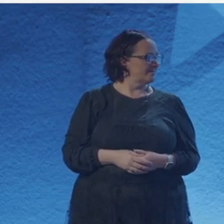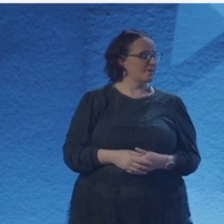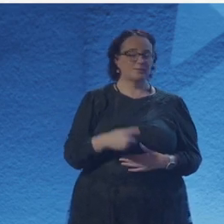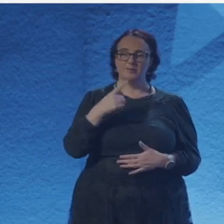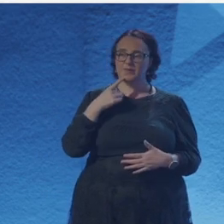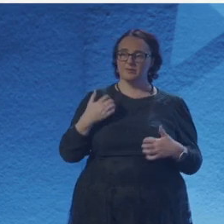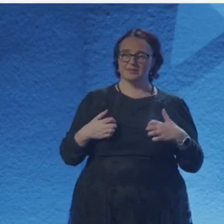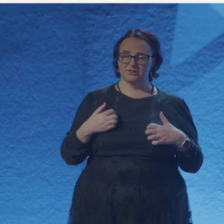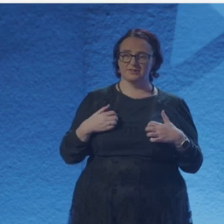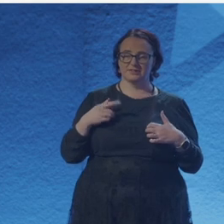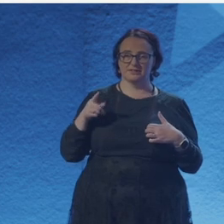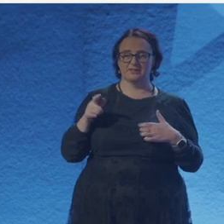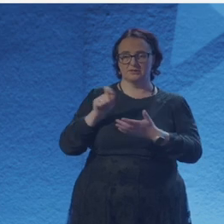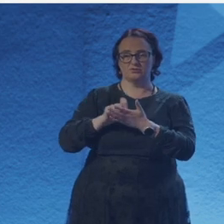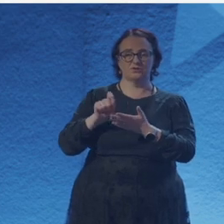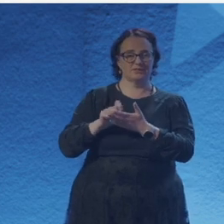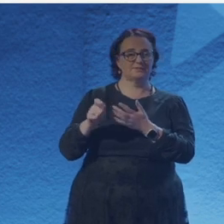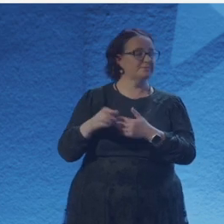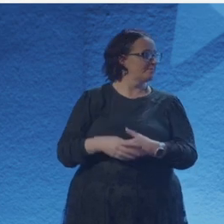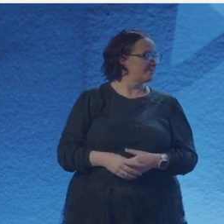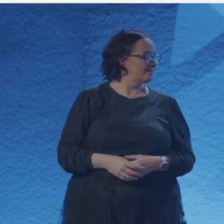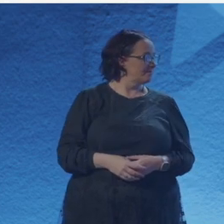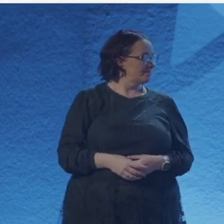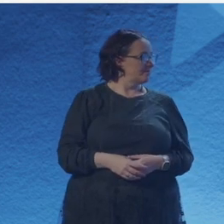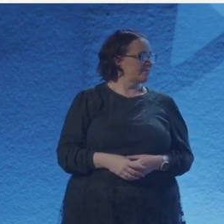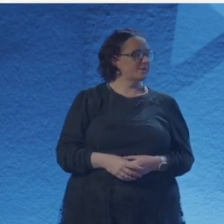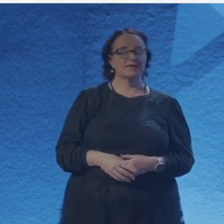and express it in words that no one can understand.